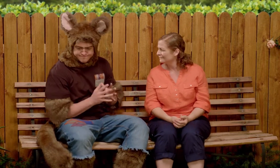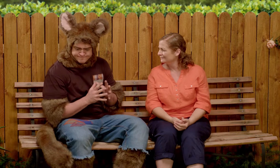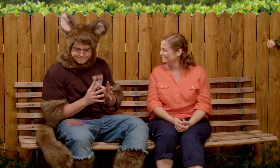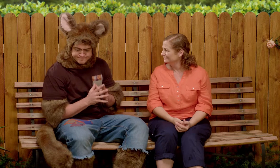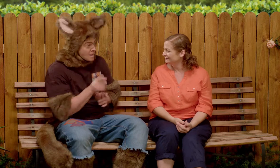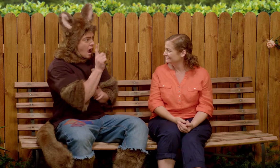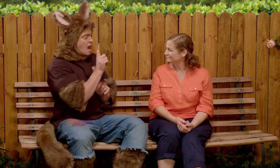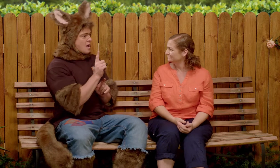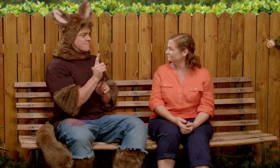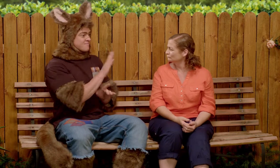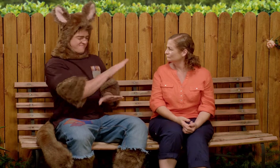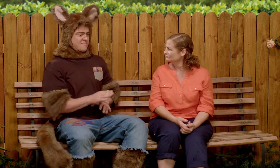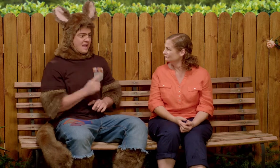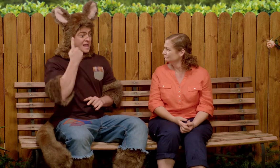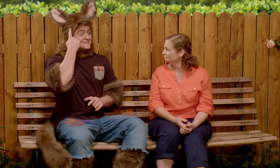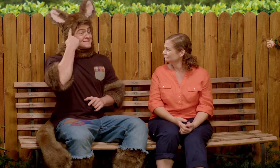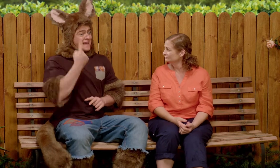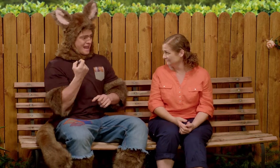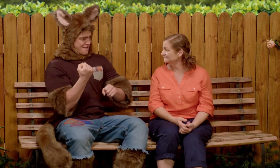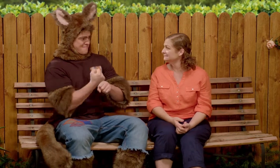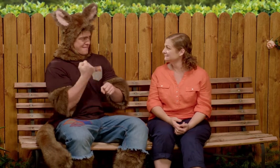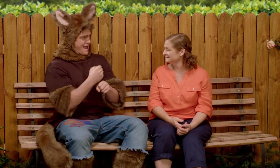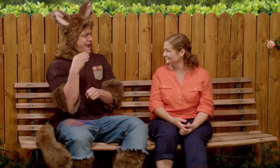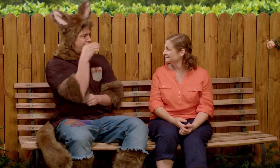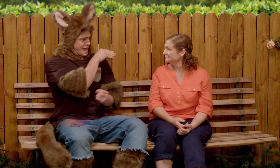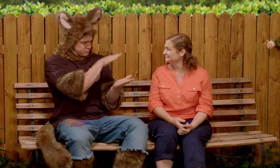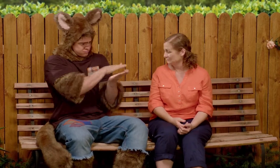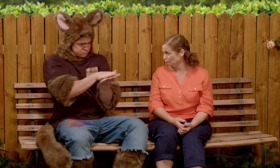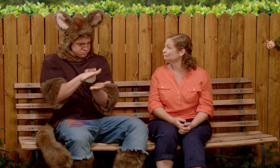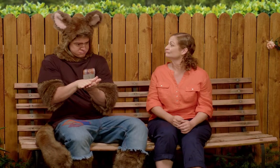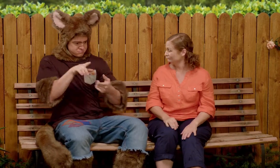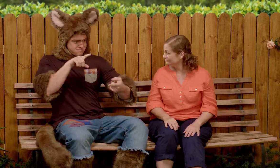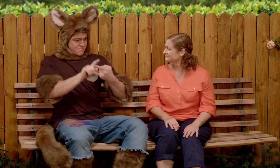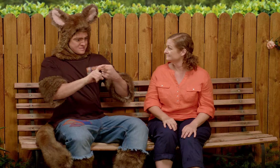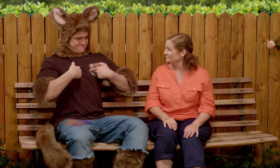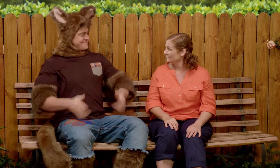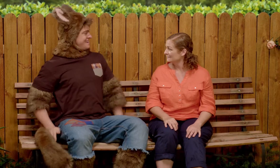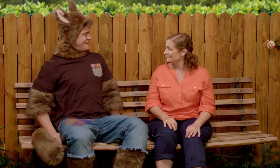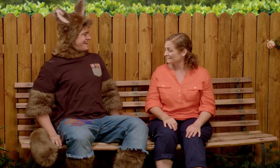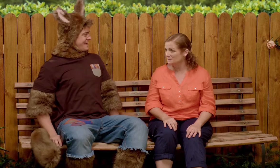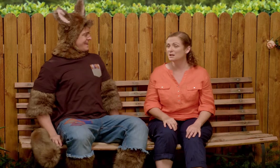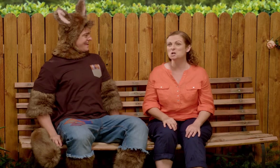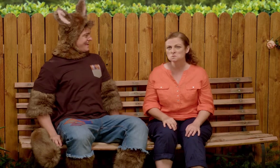Hmm, I know. Sally was making lunch for Possum!